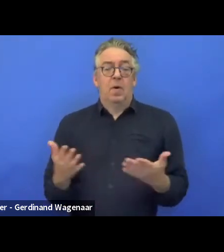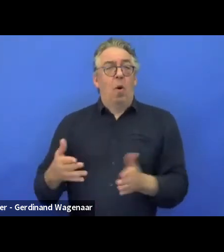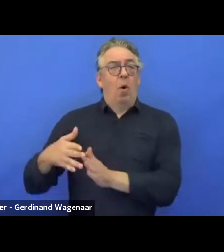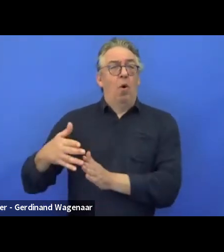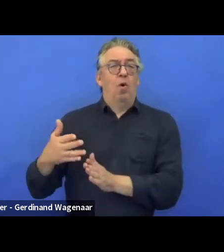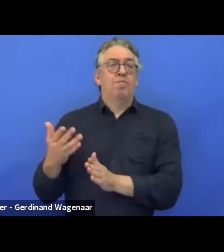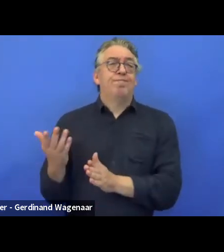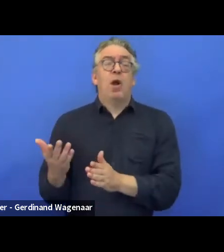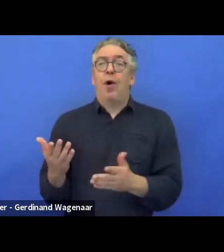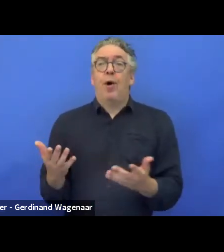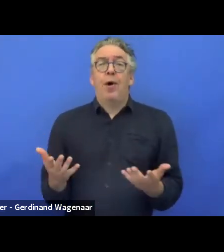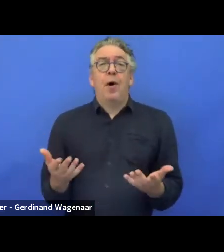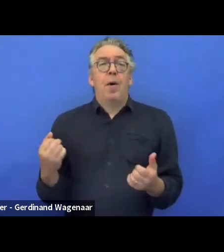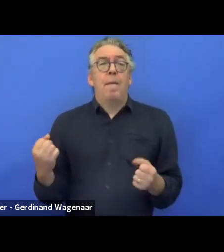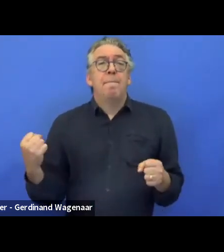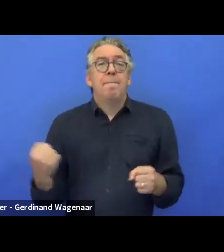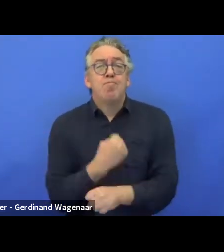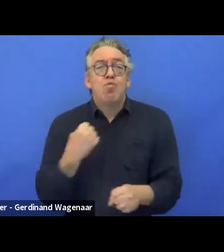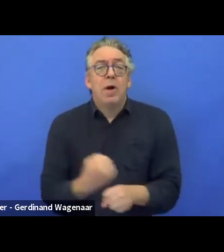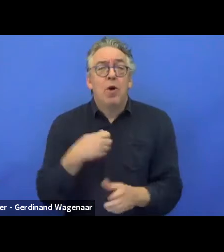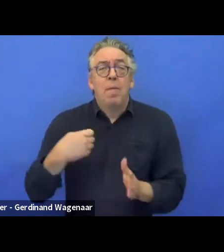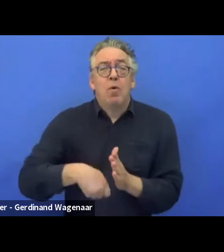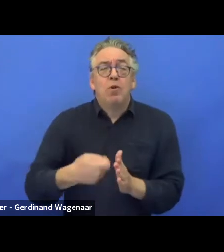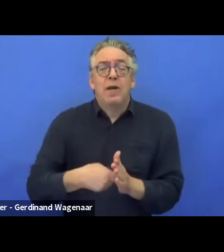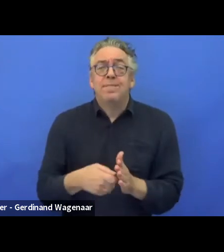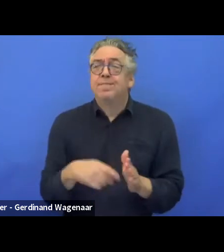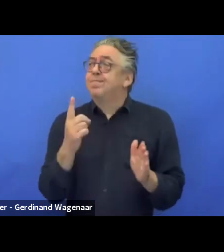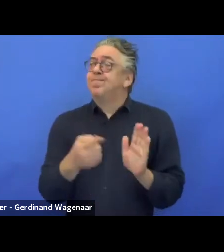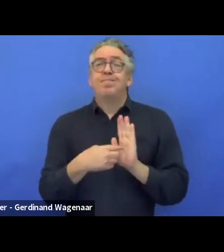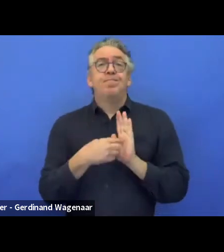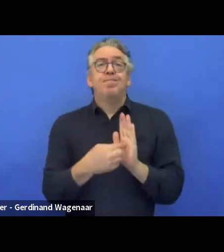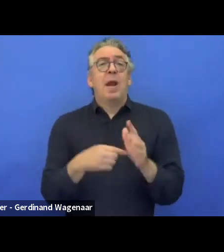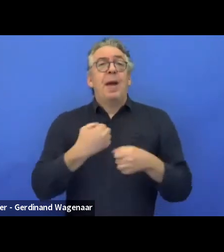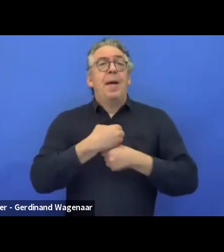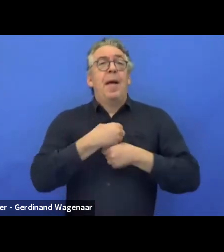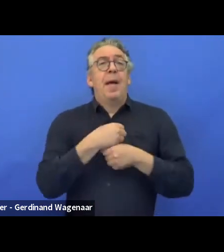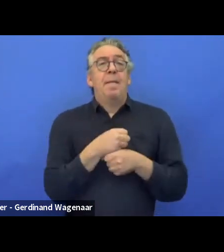to develop a tactile application or hardware.